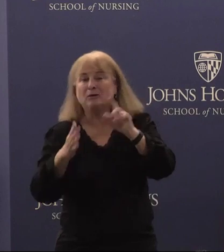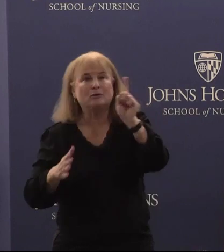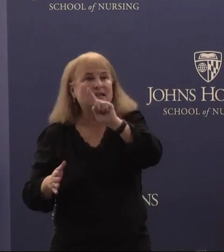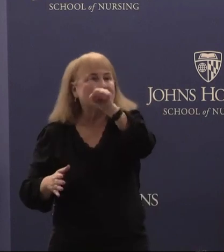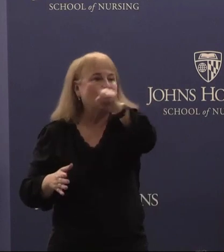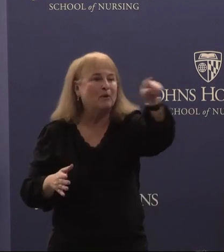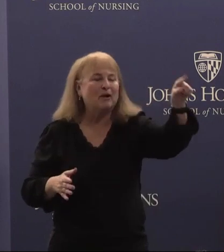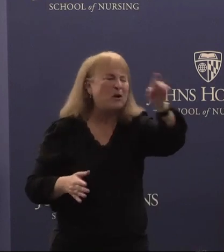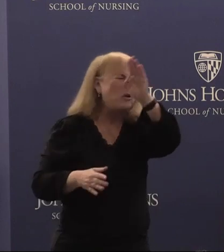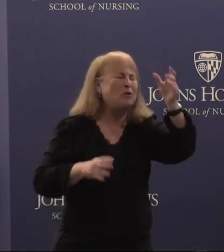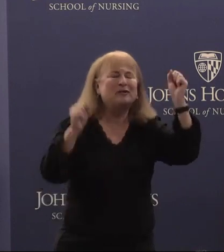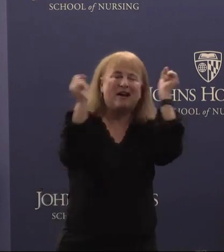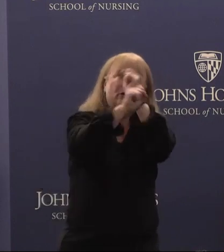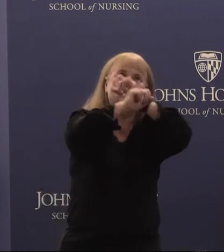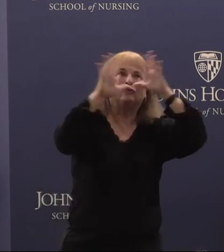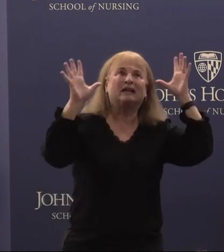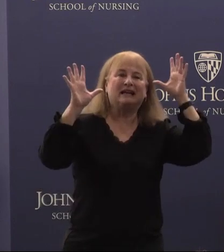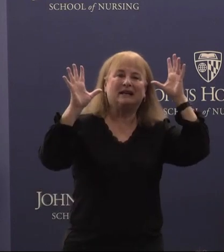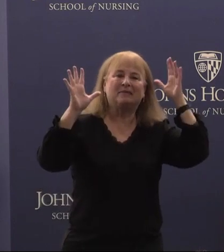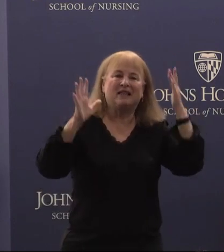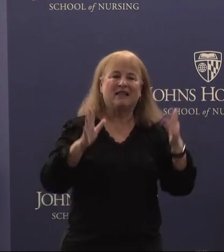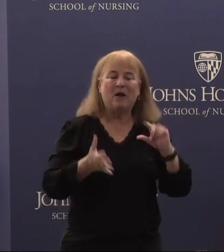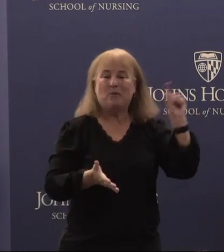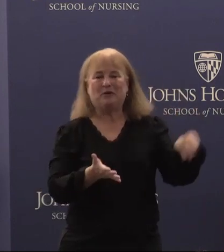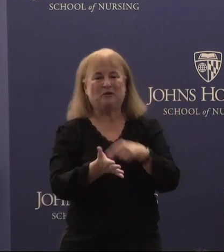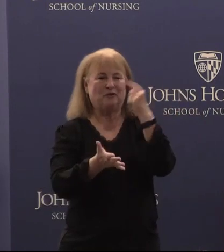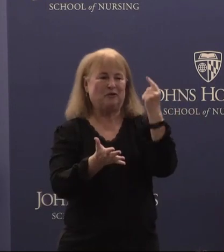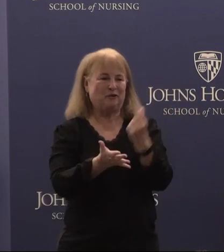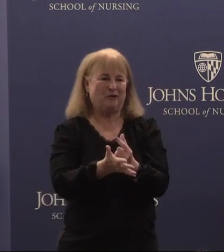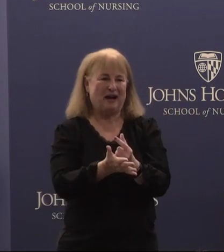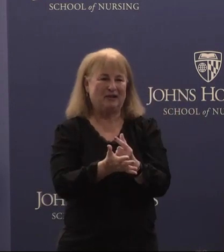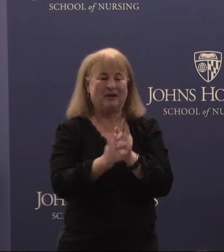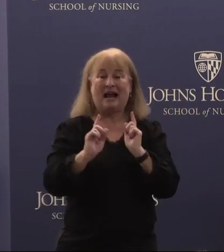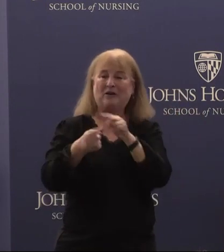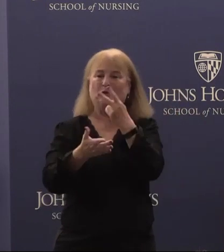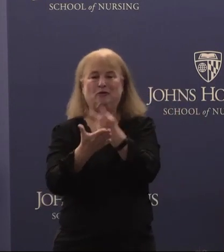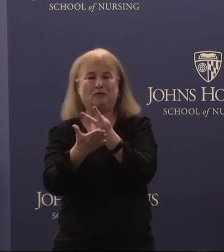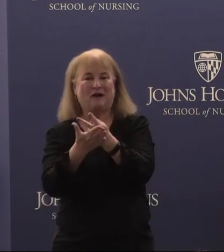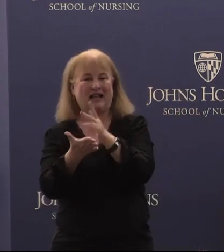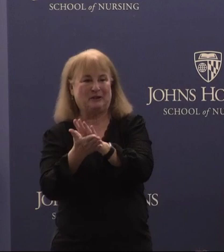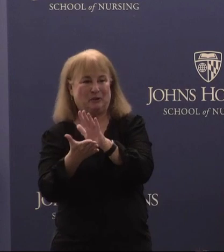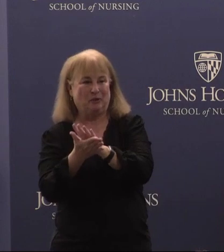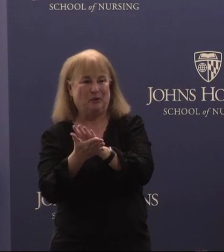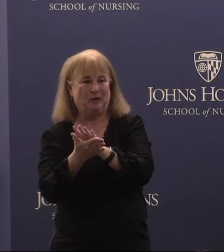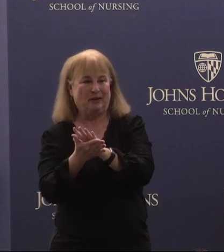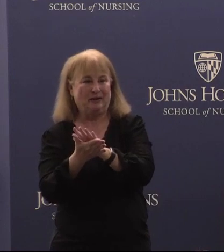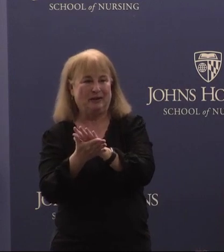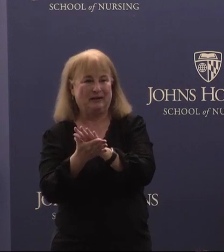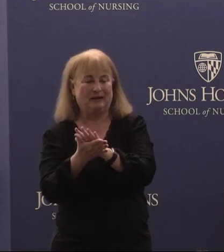never dreamed that they would graduate and go to graduate school will listen to her